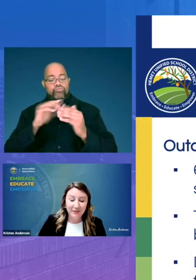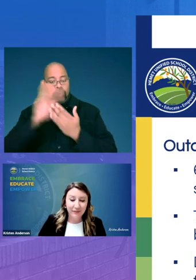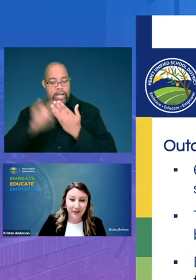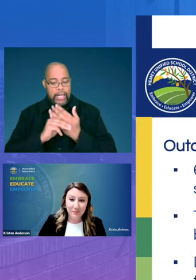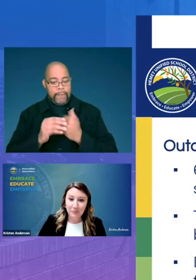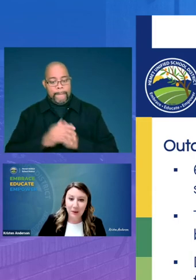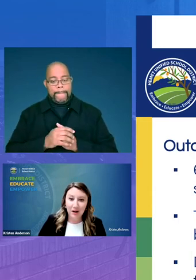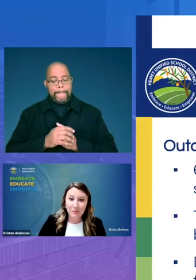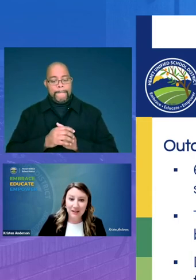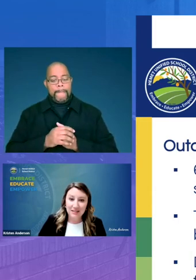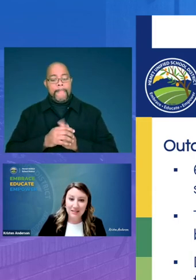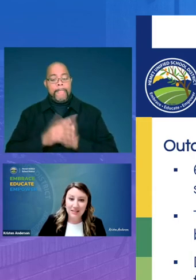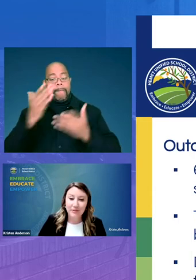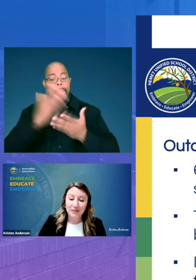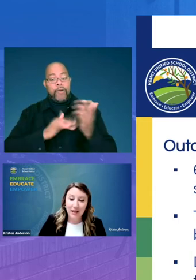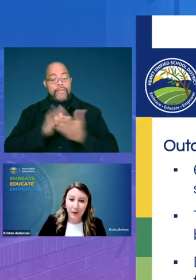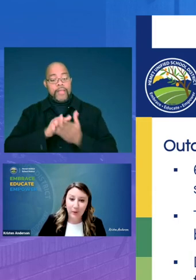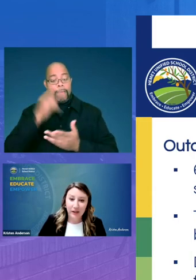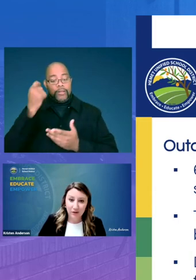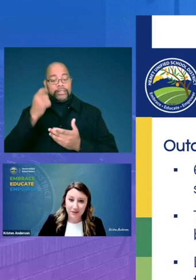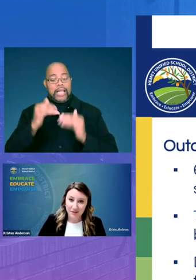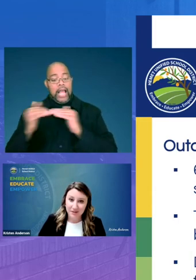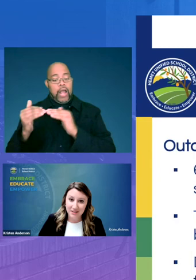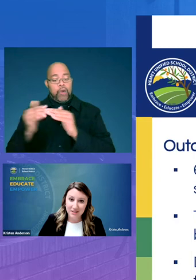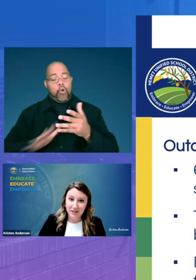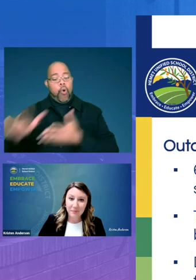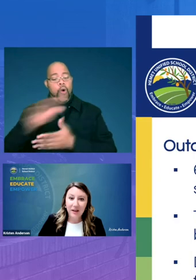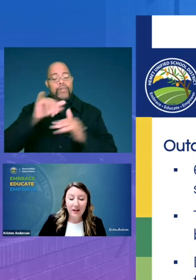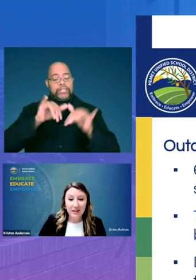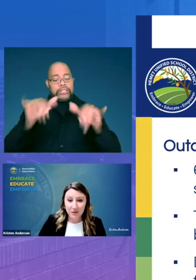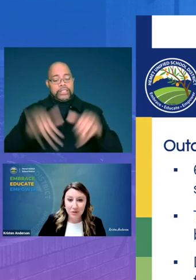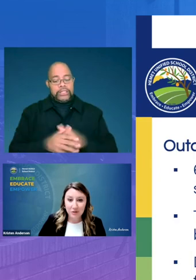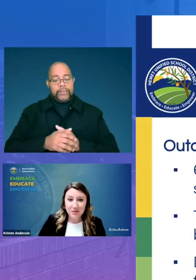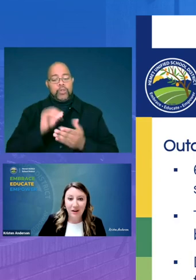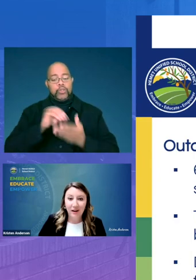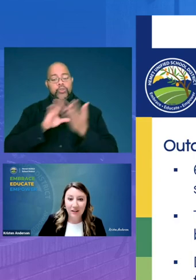a very big part because this gives us equity across our system as our students are highly